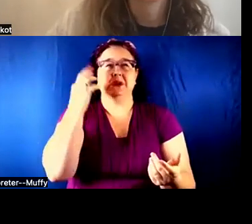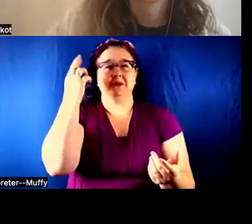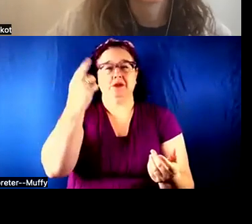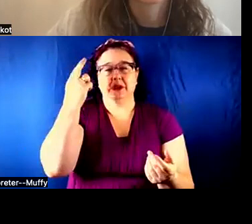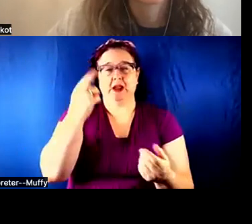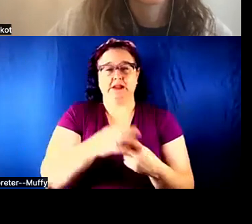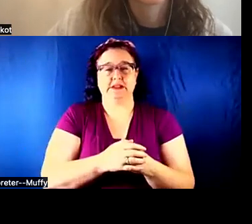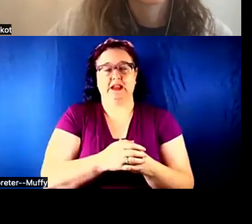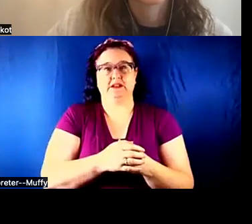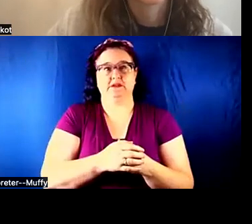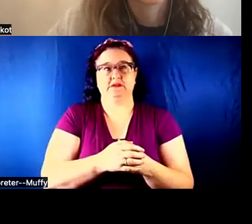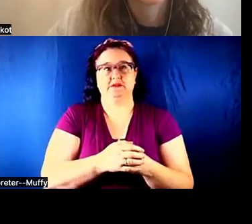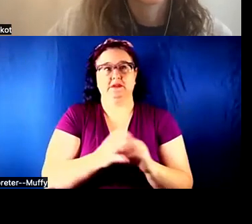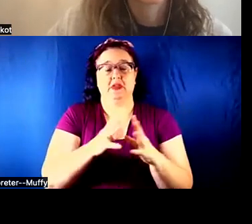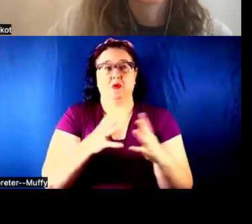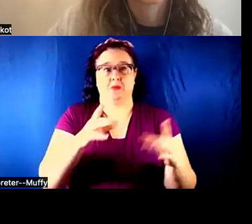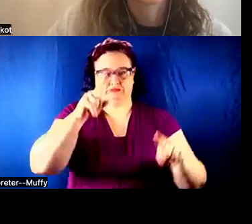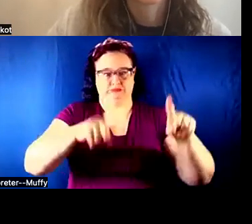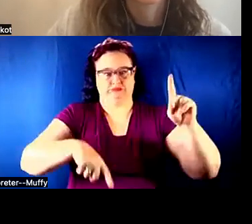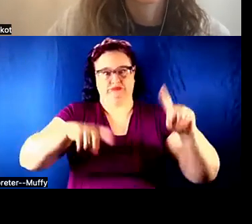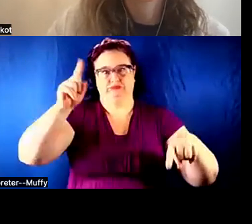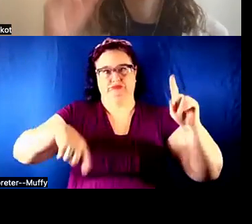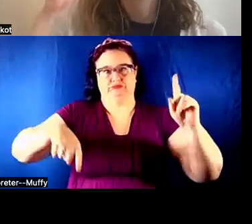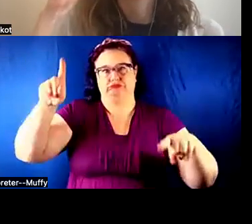there are a lot of different -- it's not just computer science,